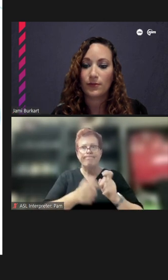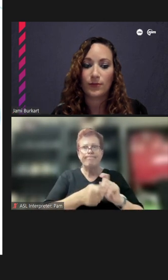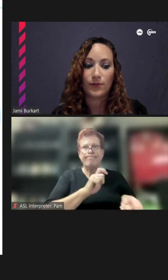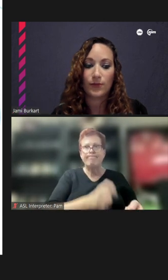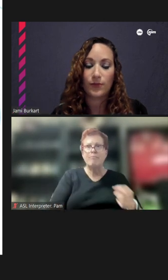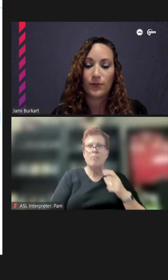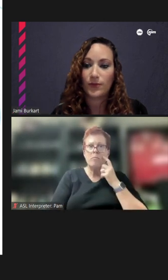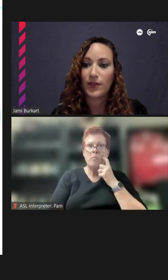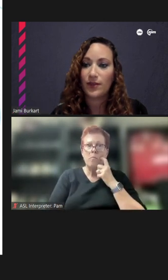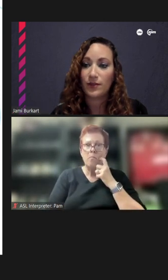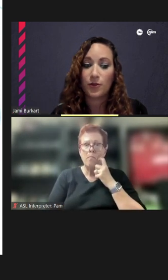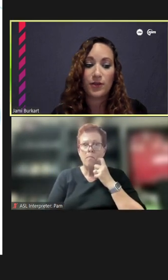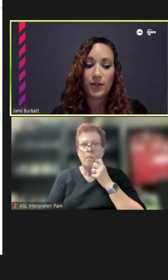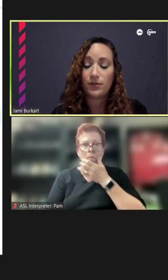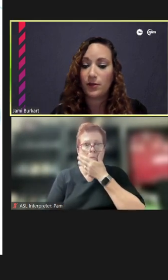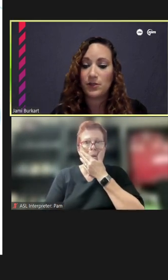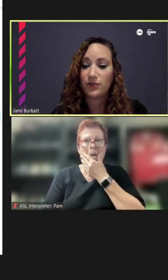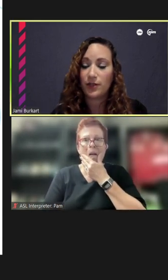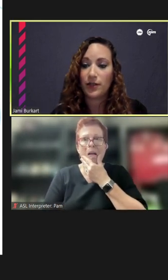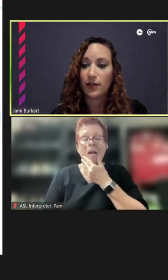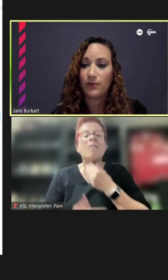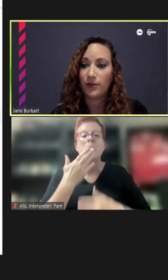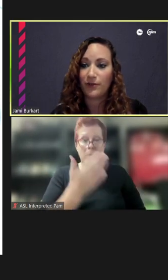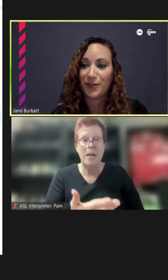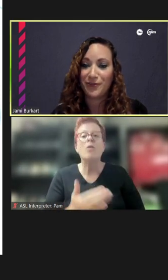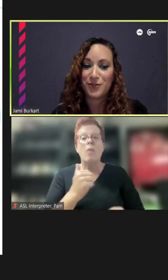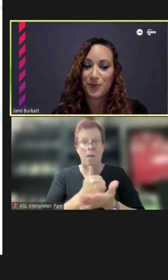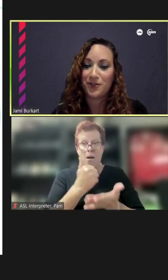Yeah. Sorry. No, thank you. That was very helpful, very visual.